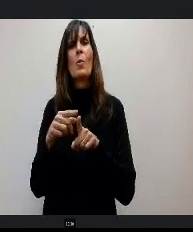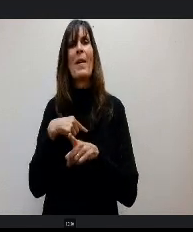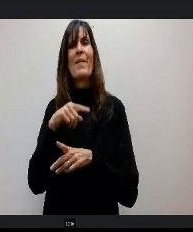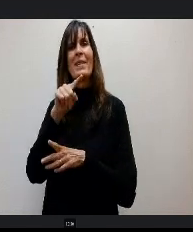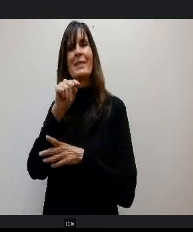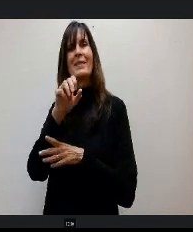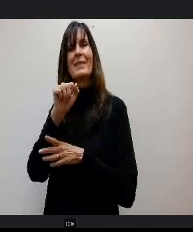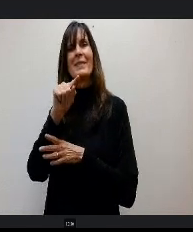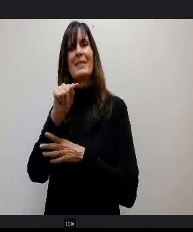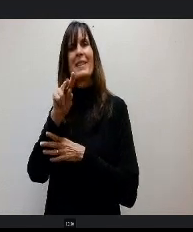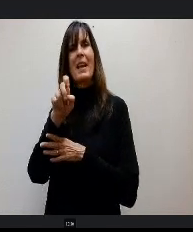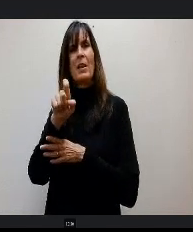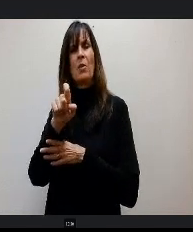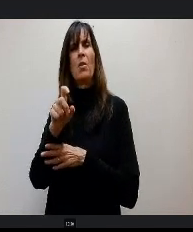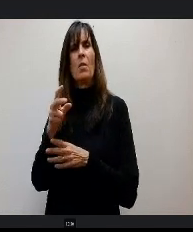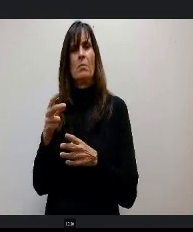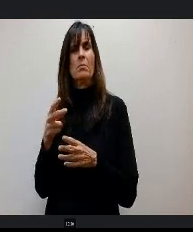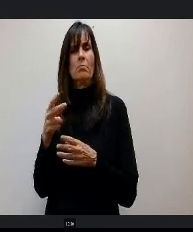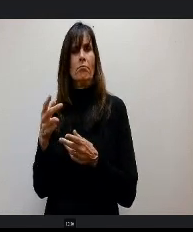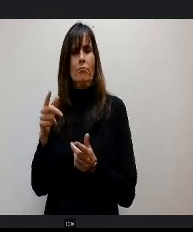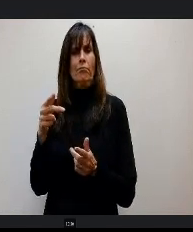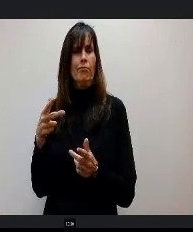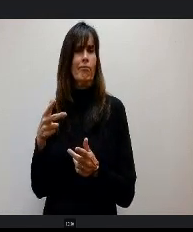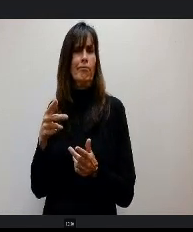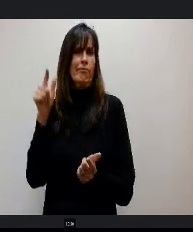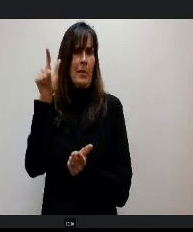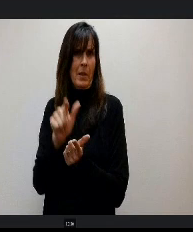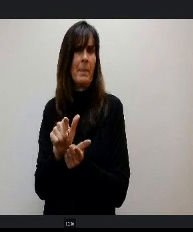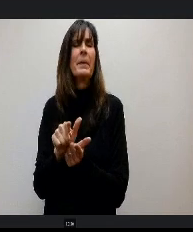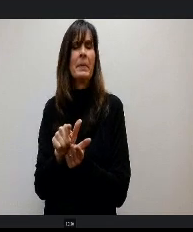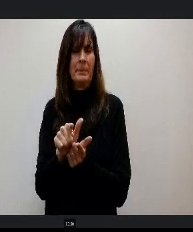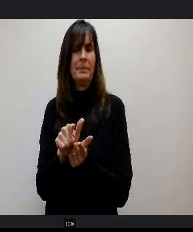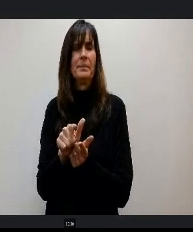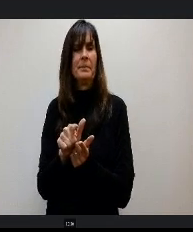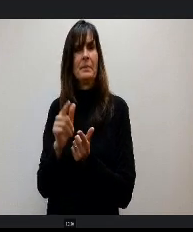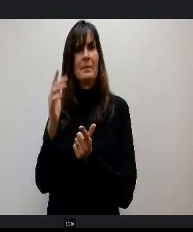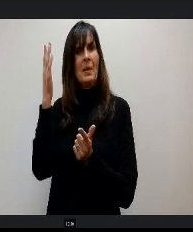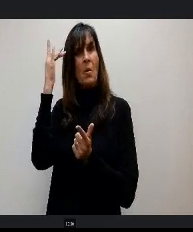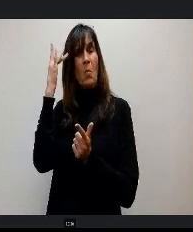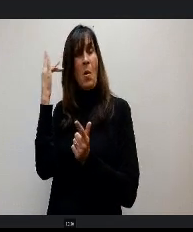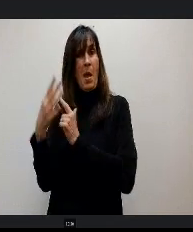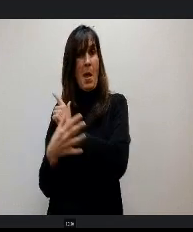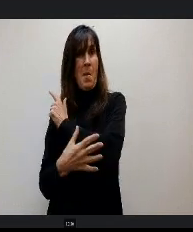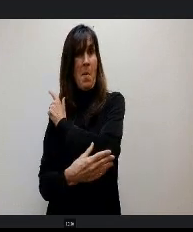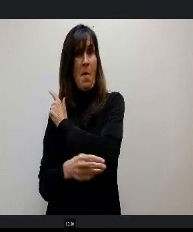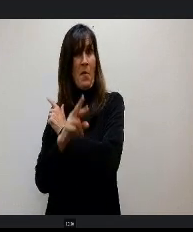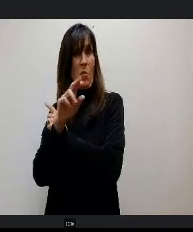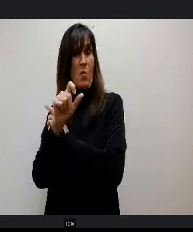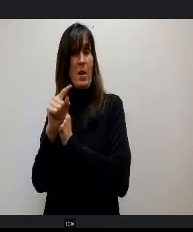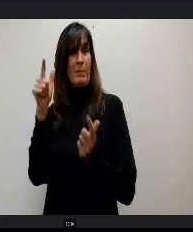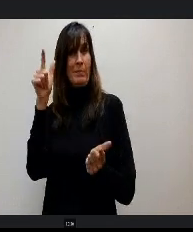s our title dollars based on our poverty rate. It's good that our poverty weight rate went down but several years ago